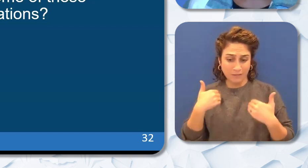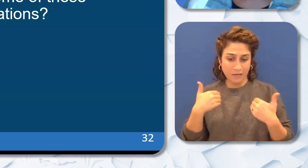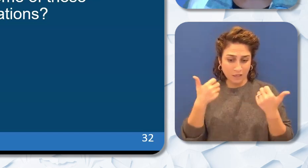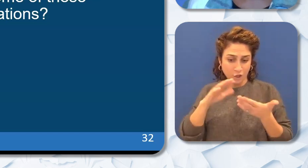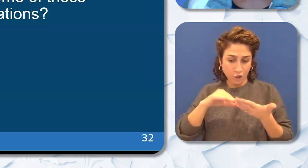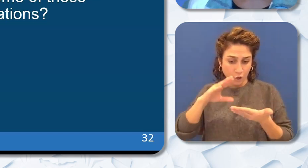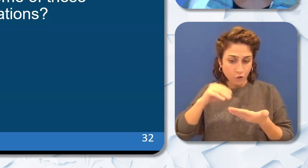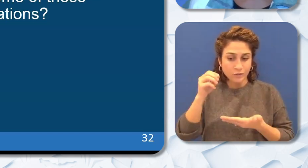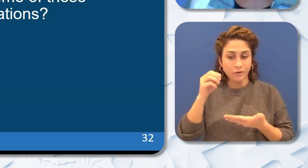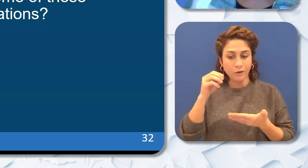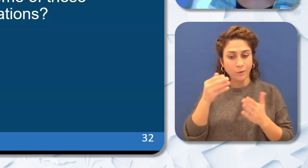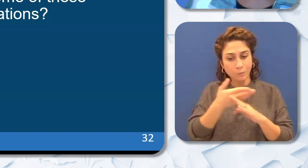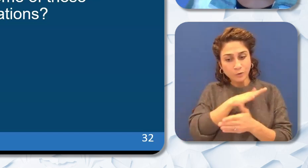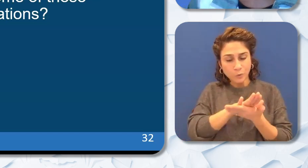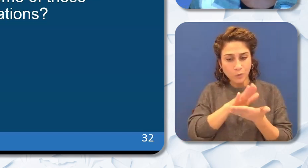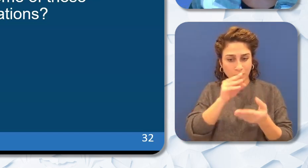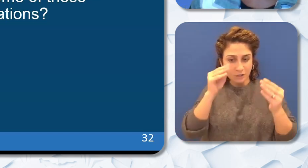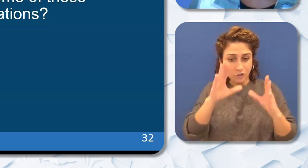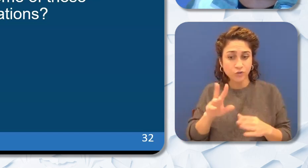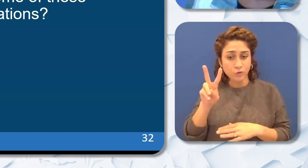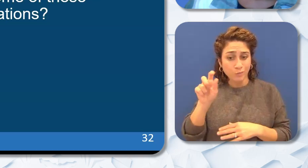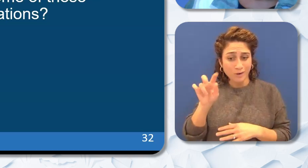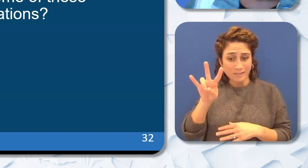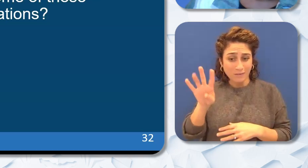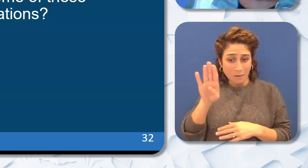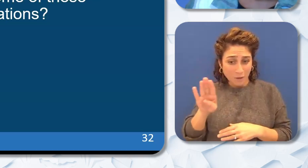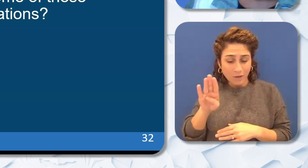2.7 billion dollar investment along with the four billion dollar investment into community